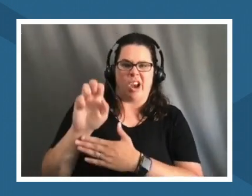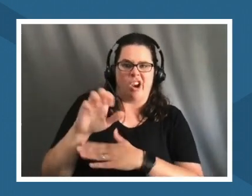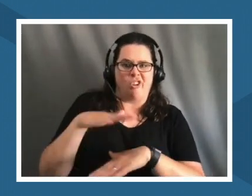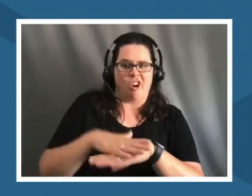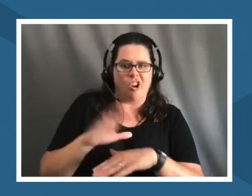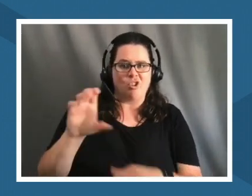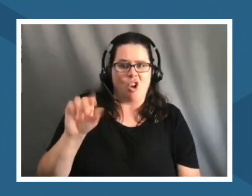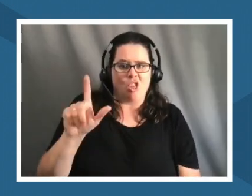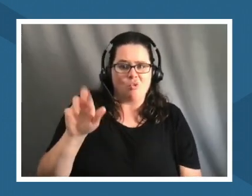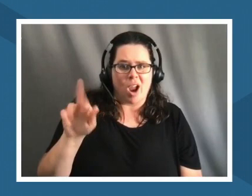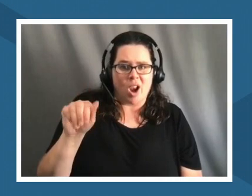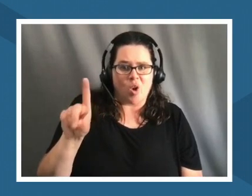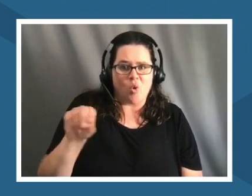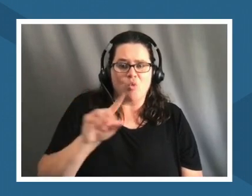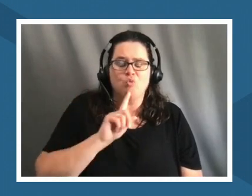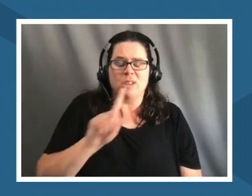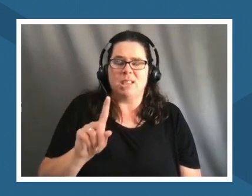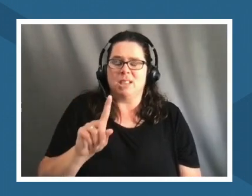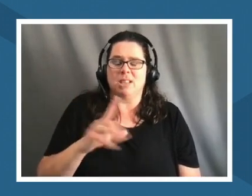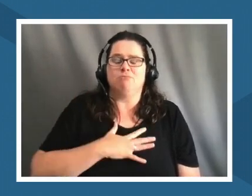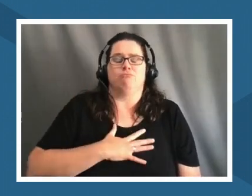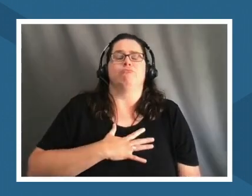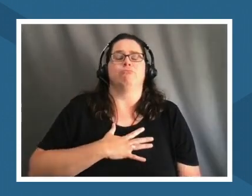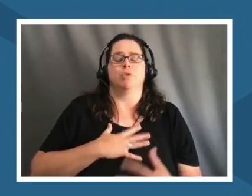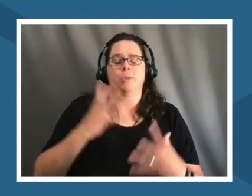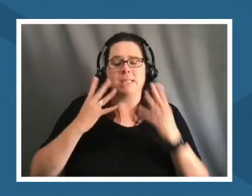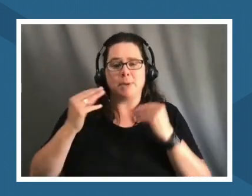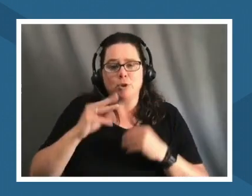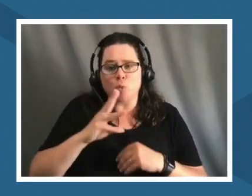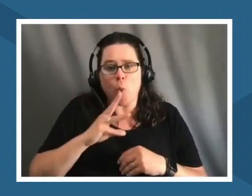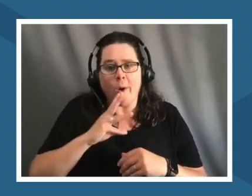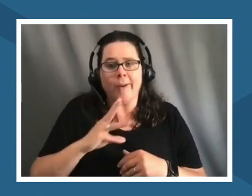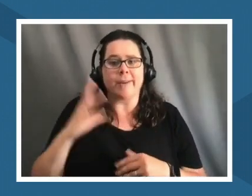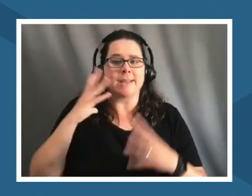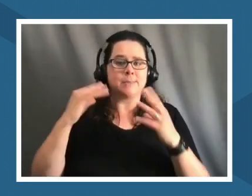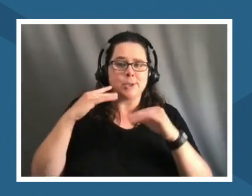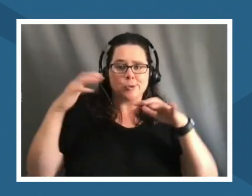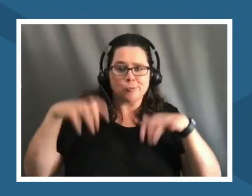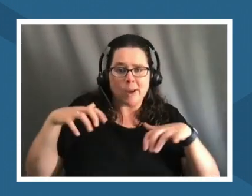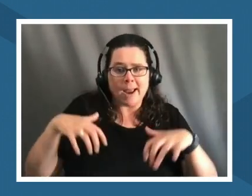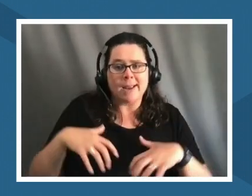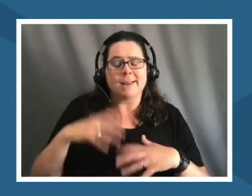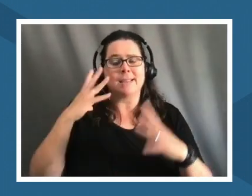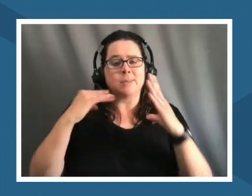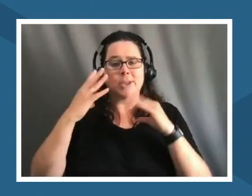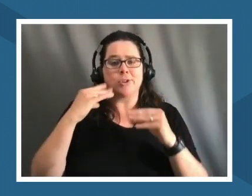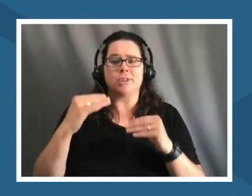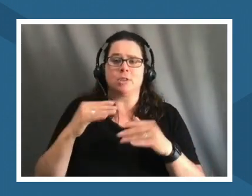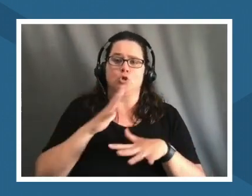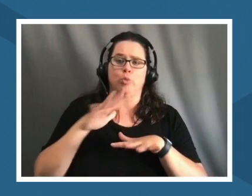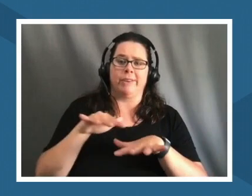just experience water experience rain experience the river it's just a